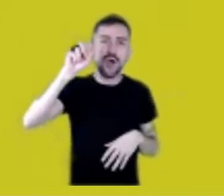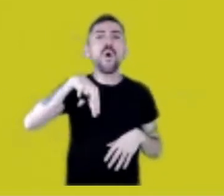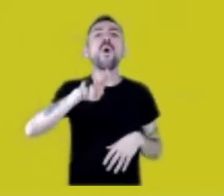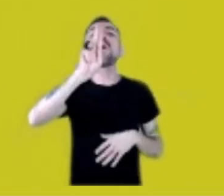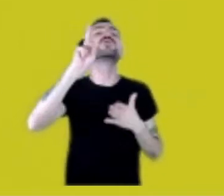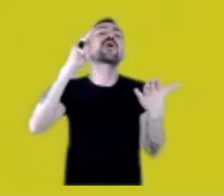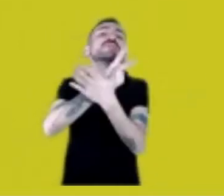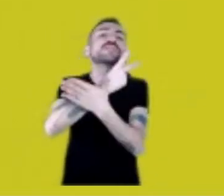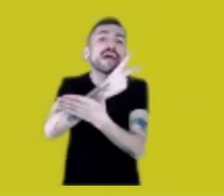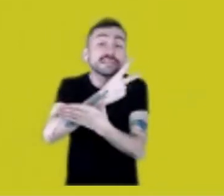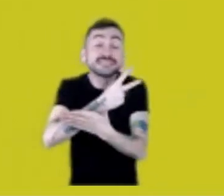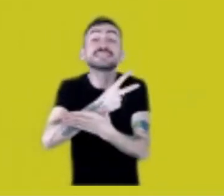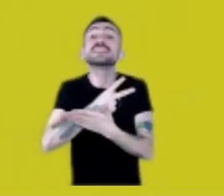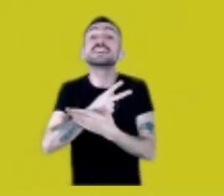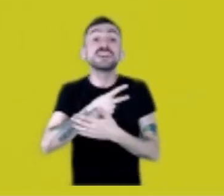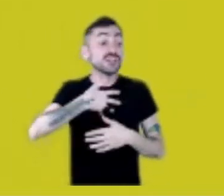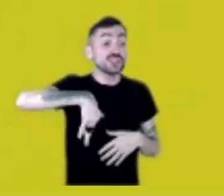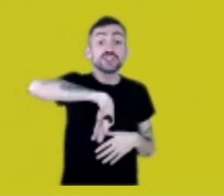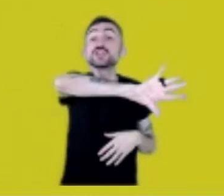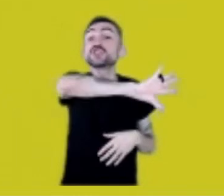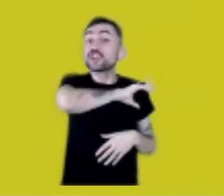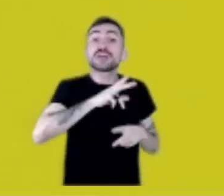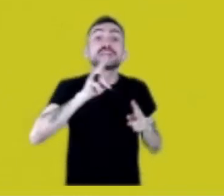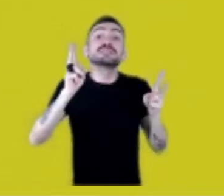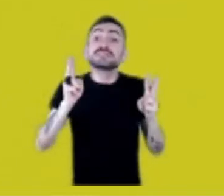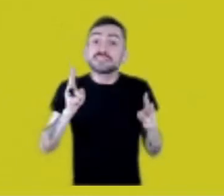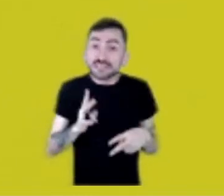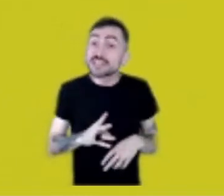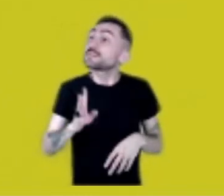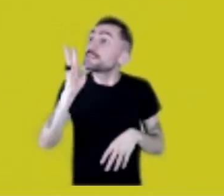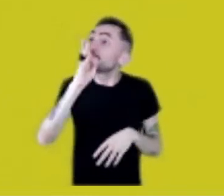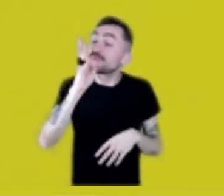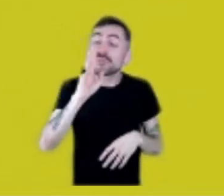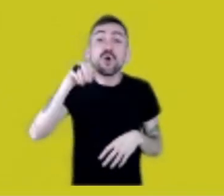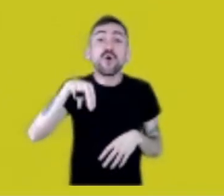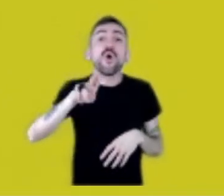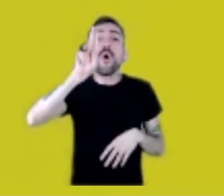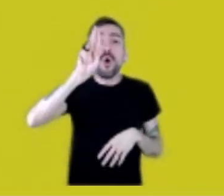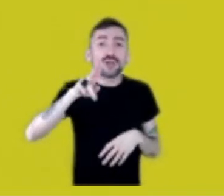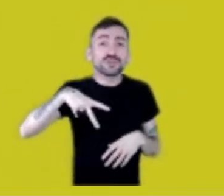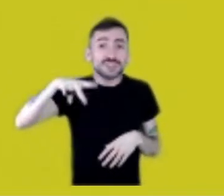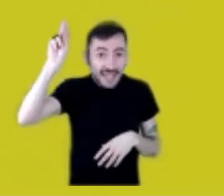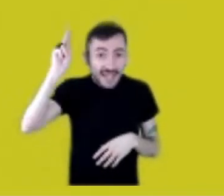We’re considered third parties. The UN had the gall to say